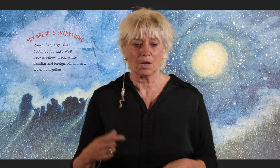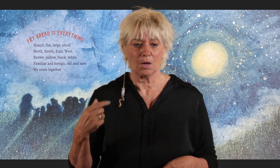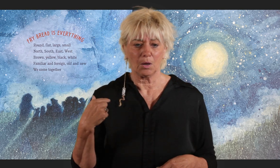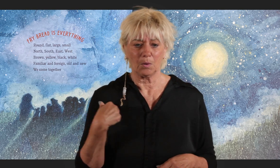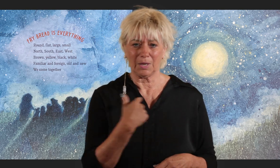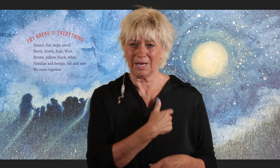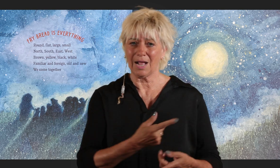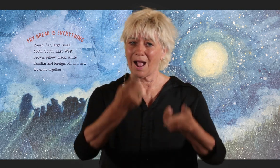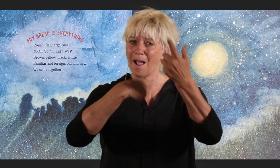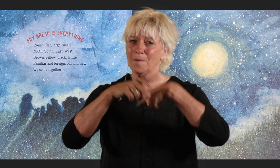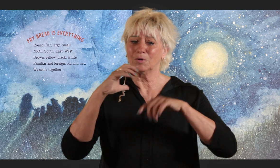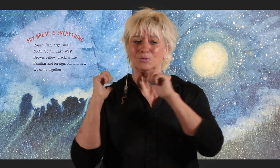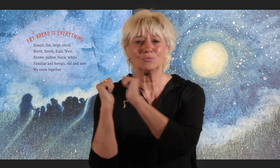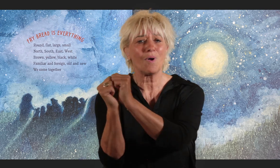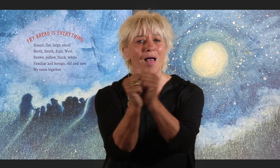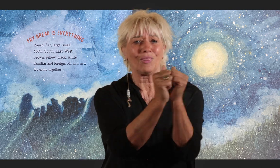We come together